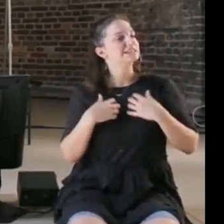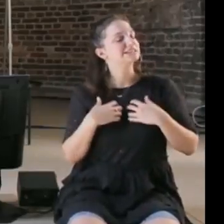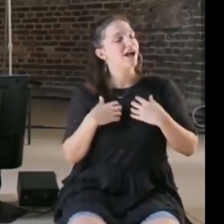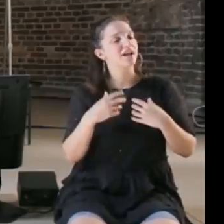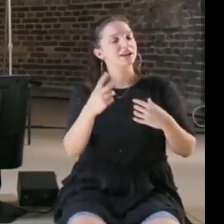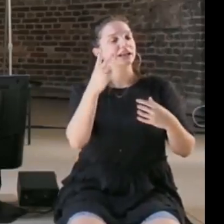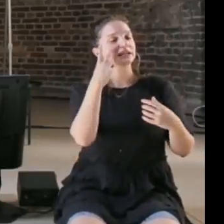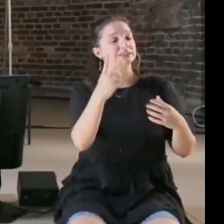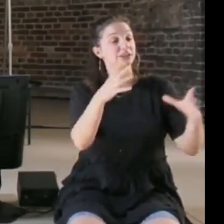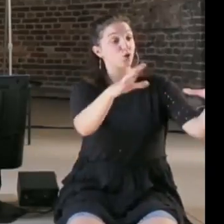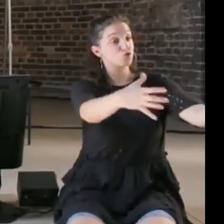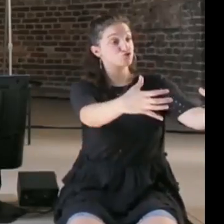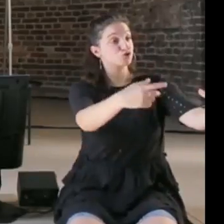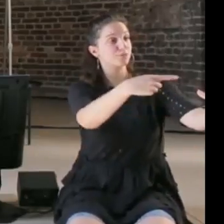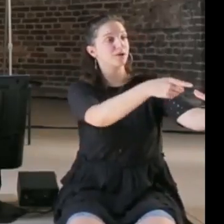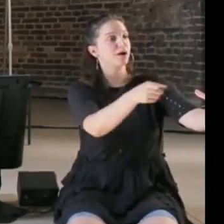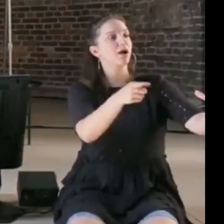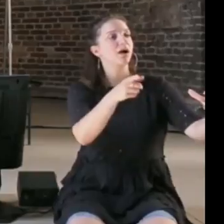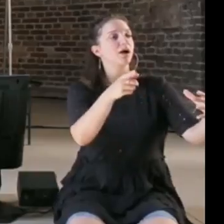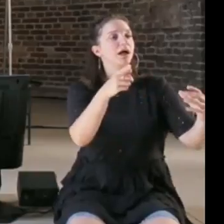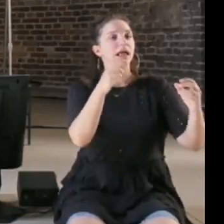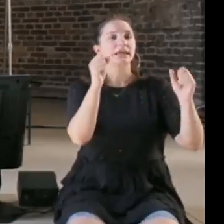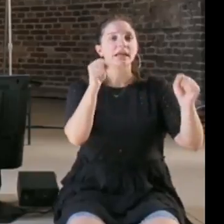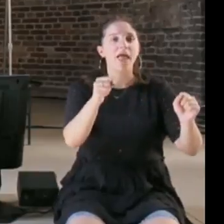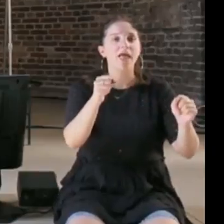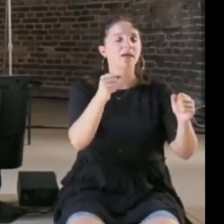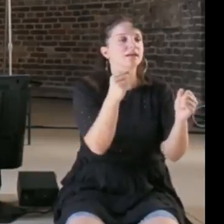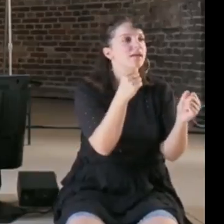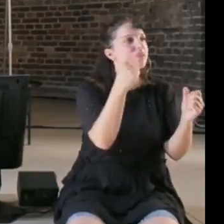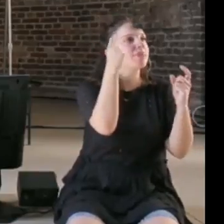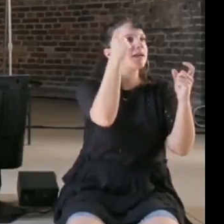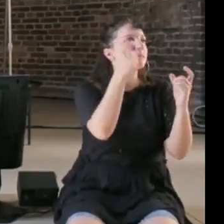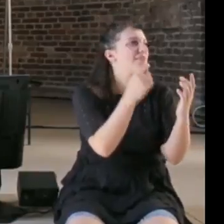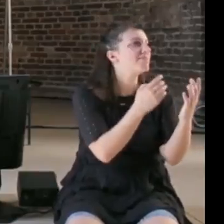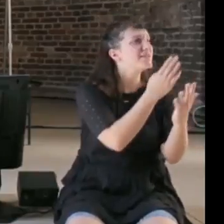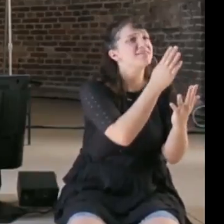possibility in the young people who were part of this workshop, everyone was talking about